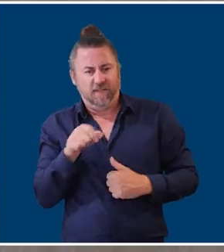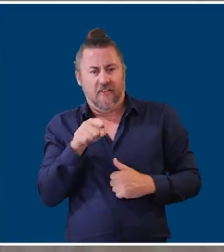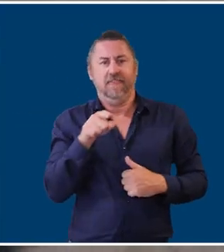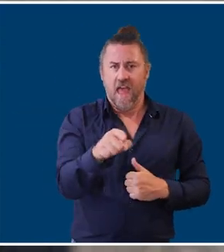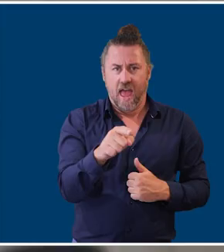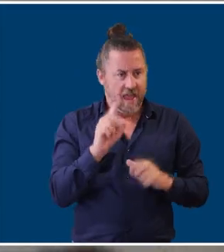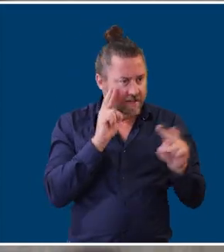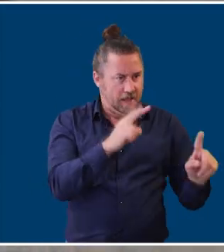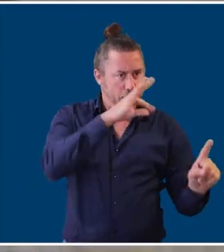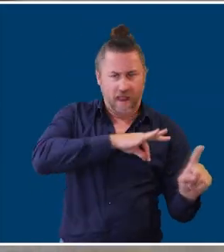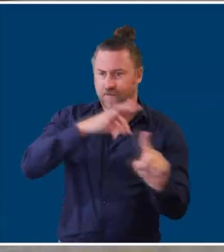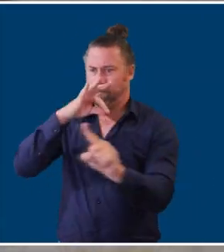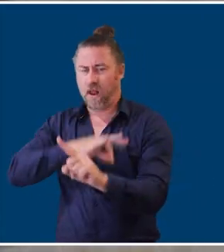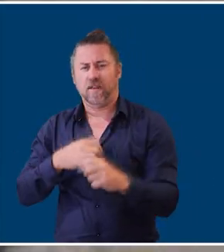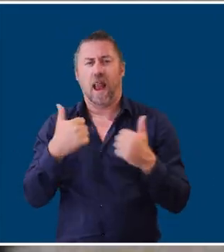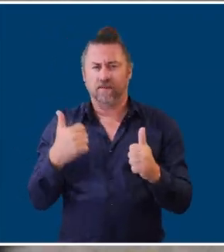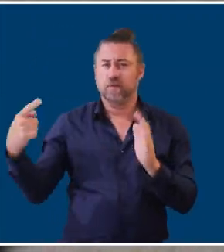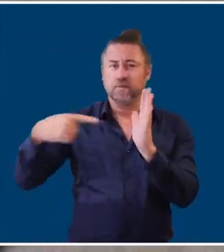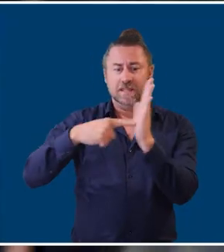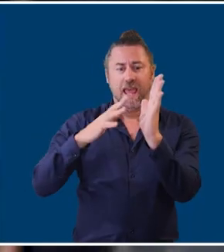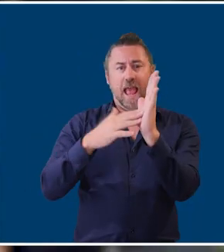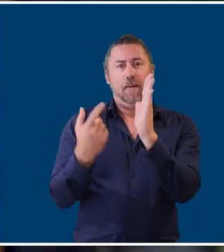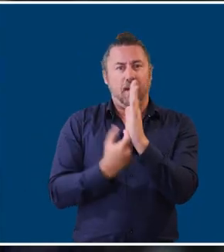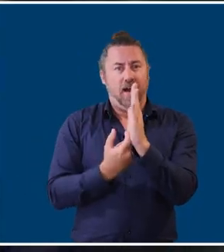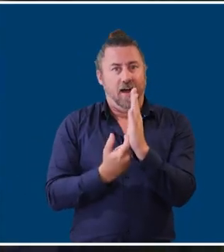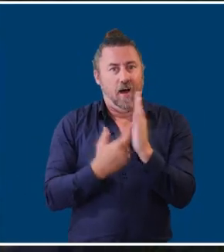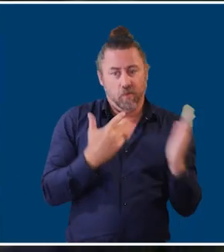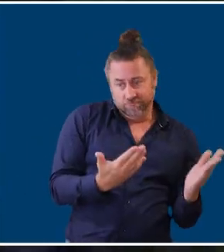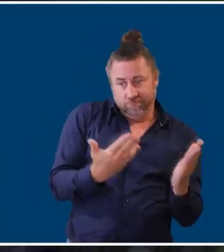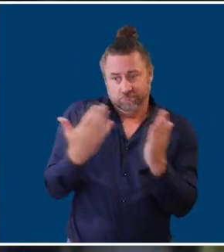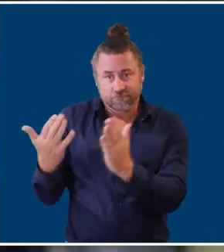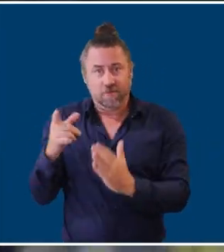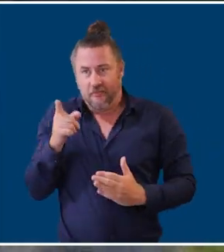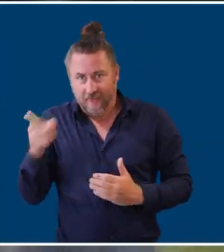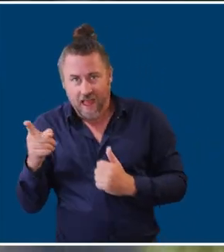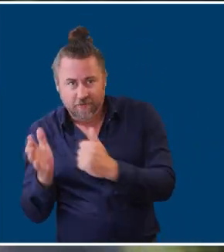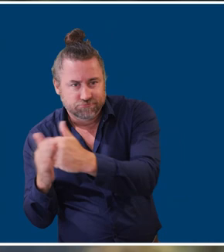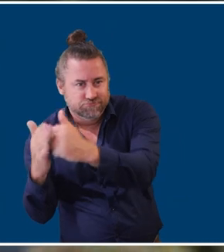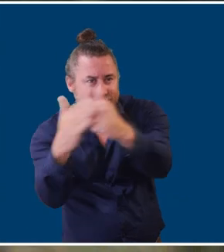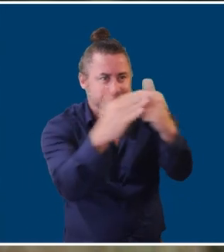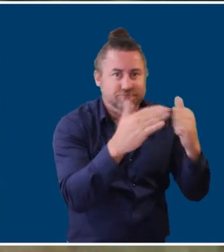have seen them, it's something that you can't unsee. We see TMR using the work that we've done to help everyone